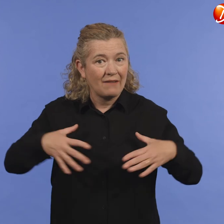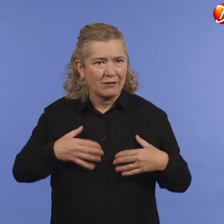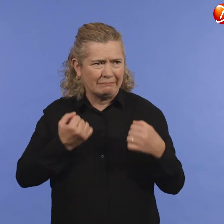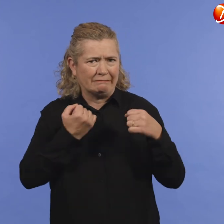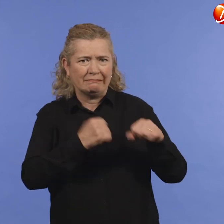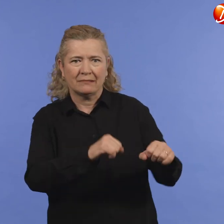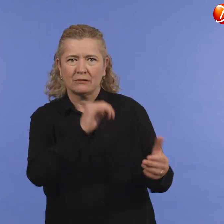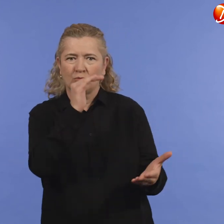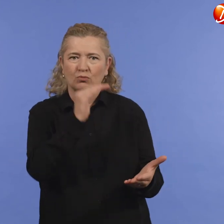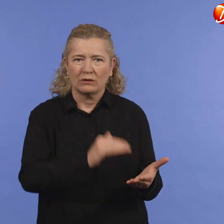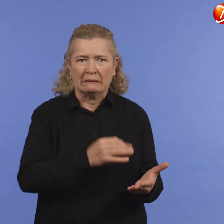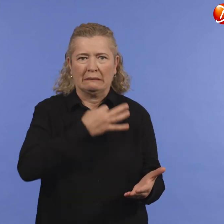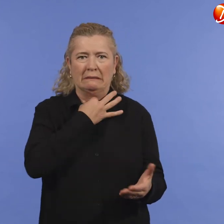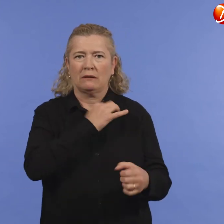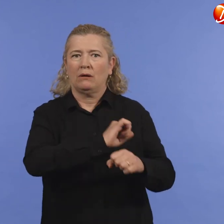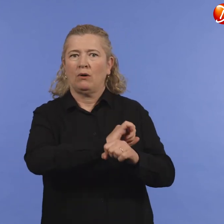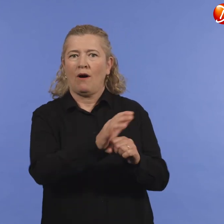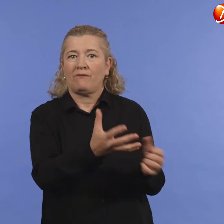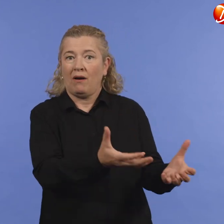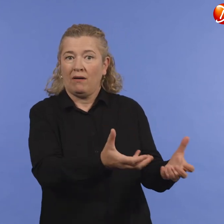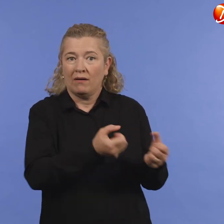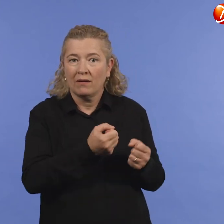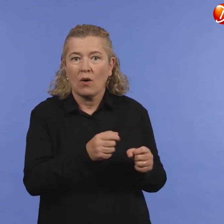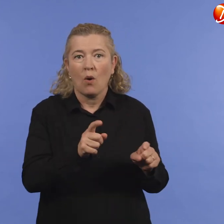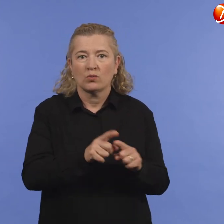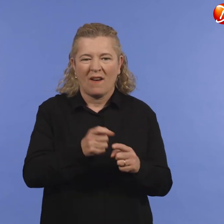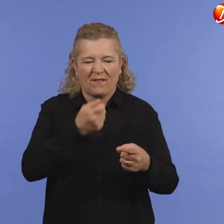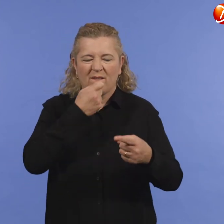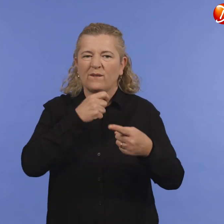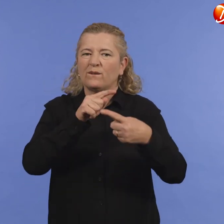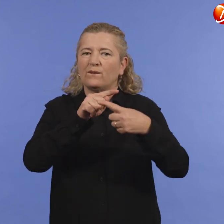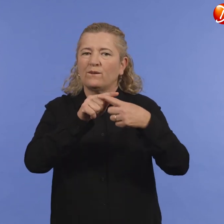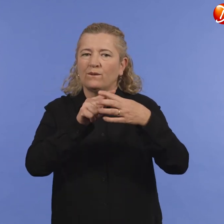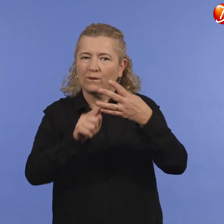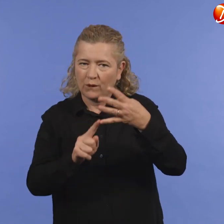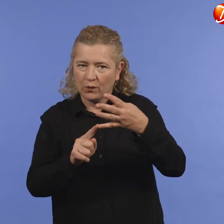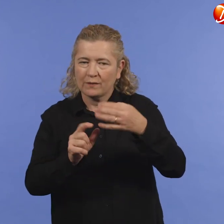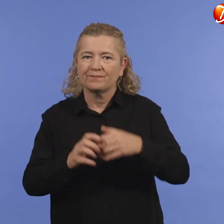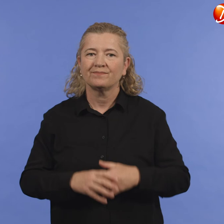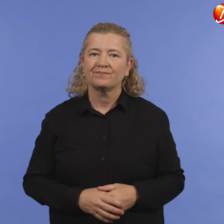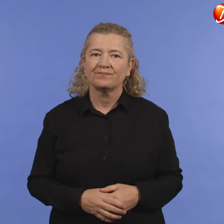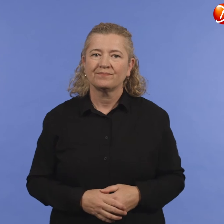and reduce the risk of exposure to the virus by continuing these steps: